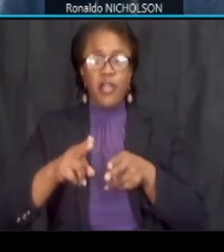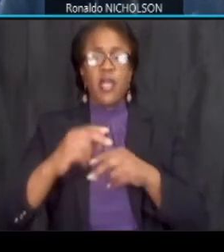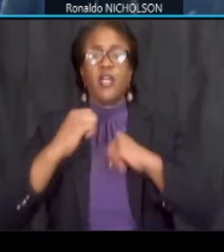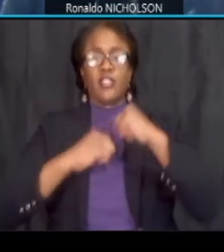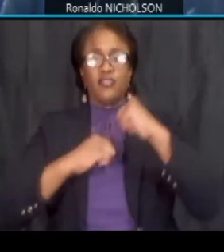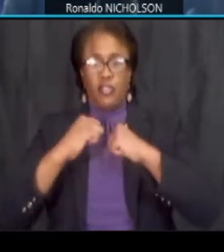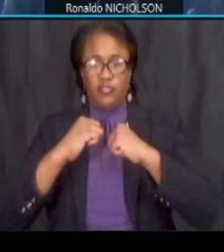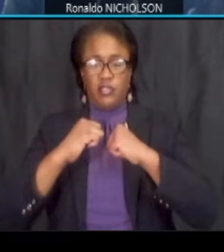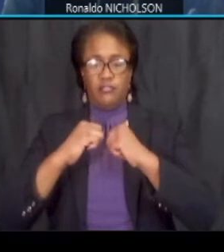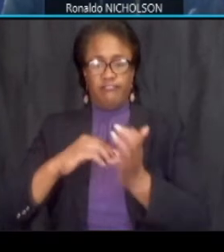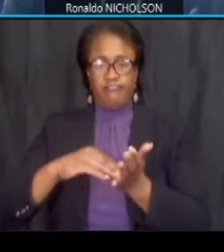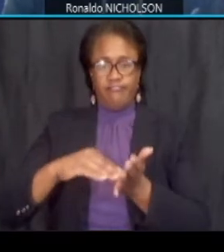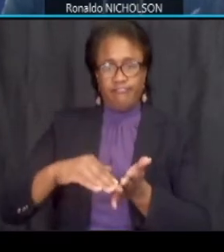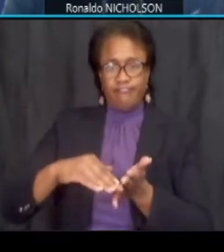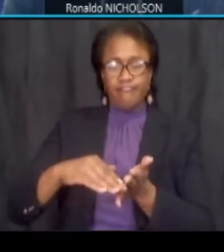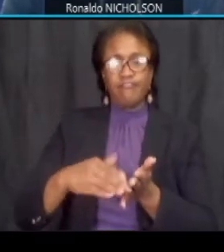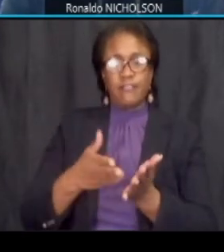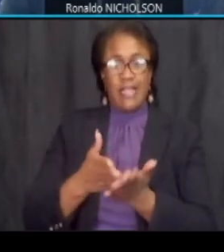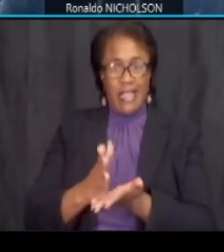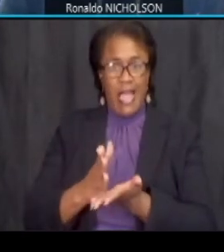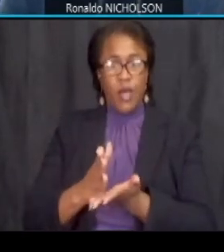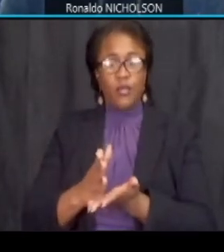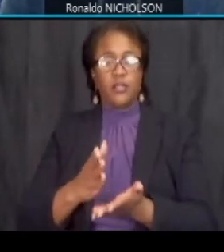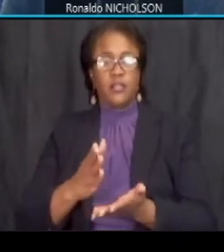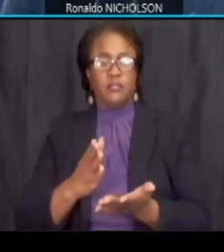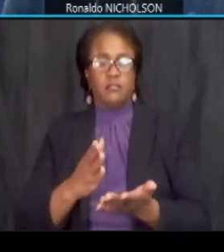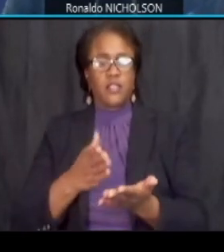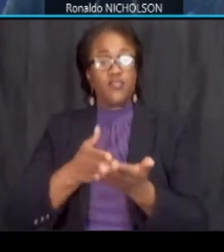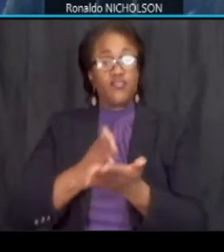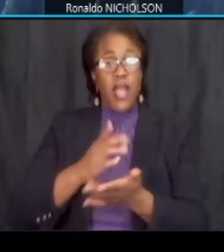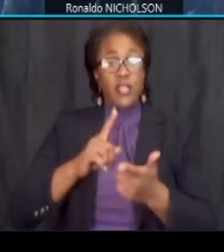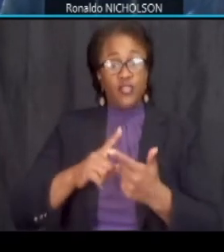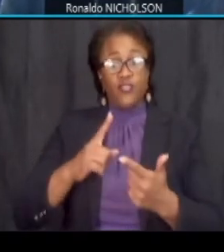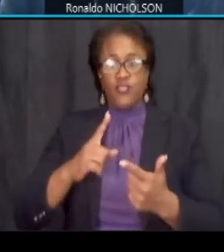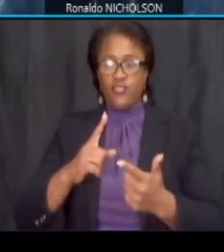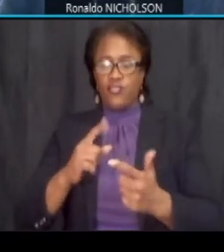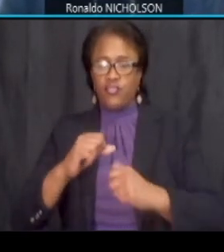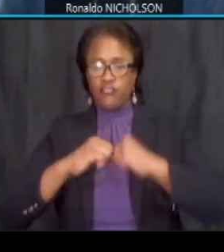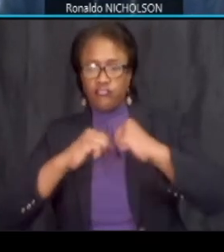these are are the temporary right to perform construction activities on private property